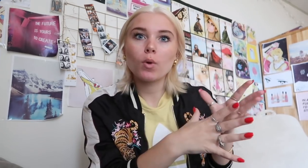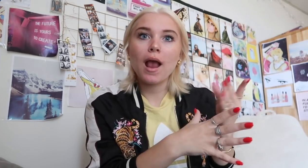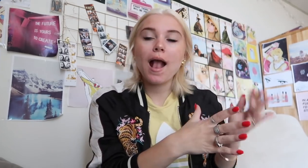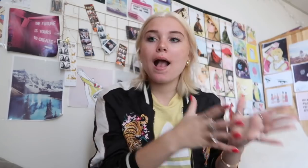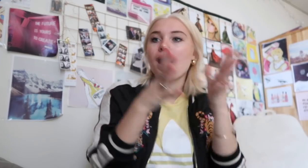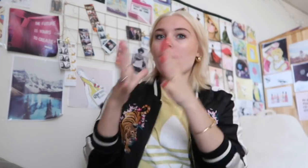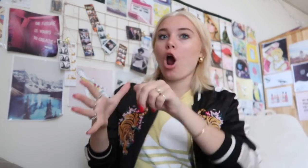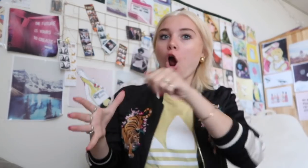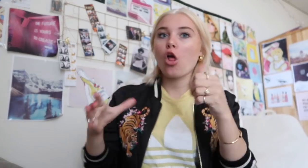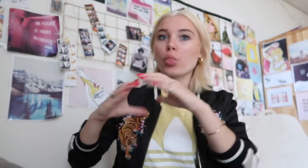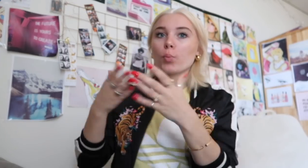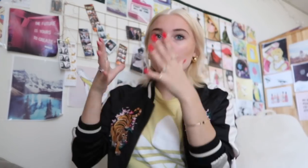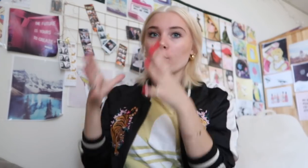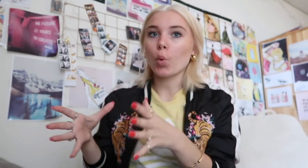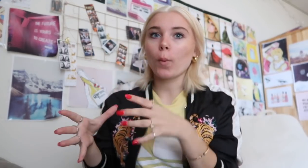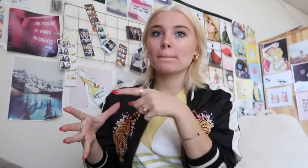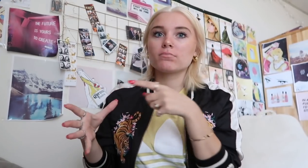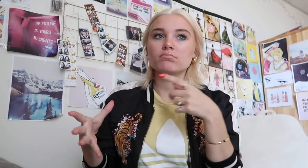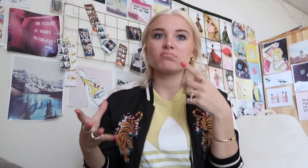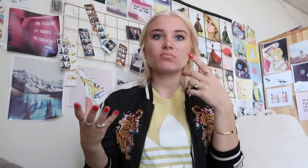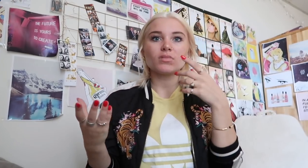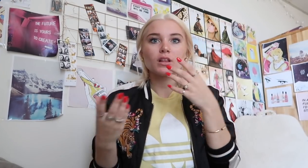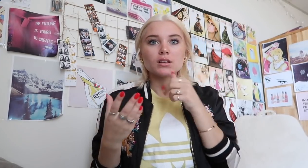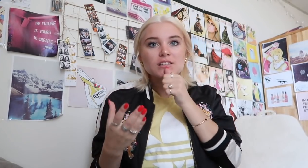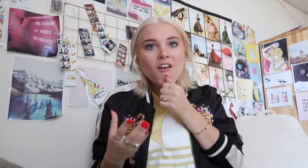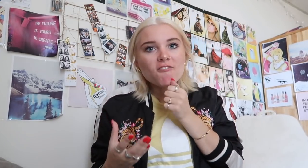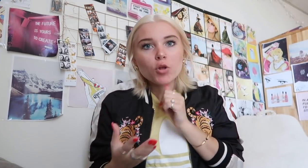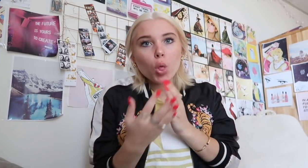while in another group, full of deaf people who graduated from mainstream schools